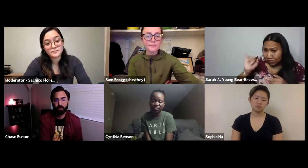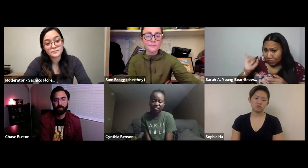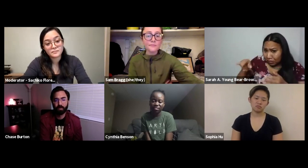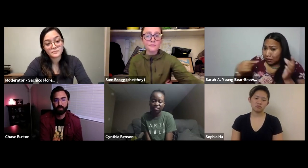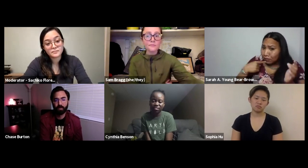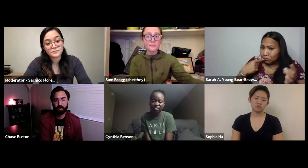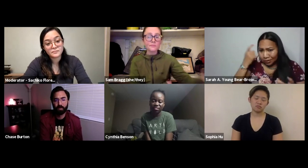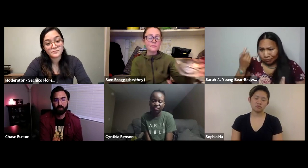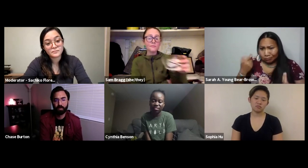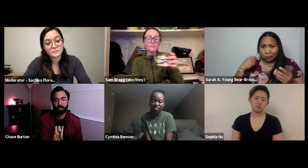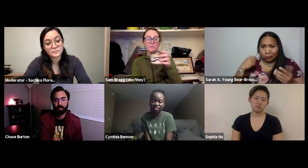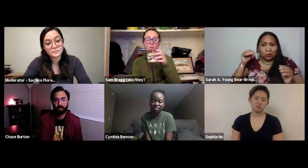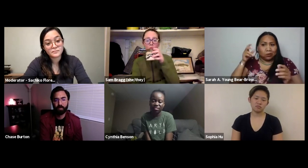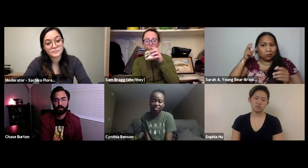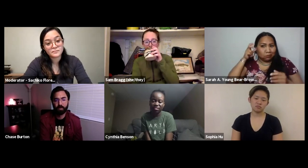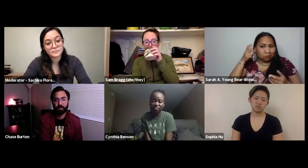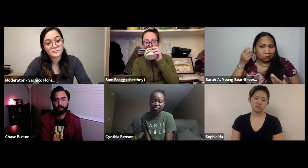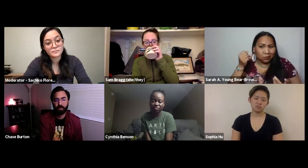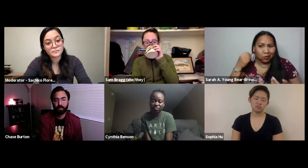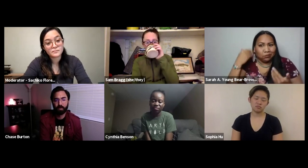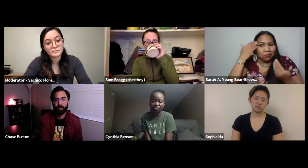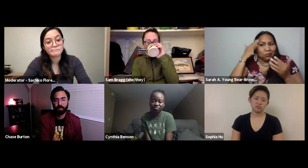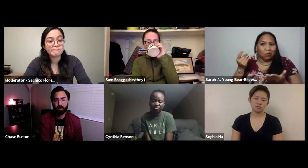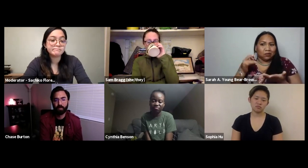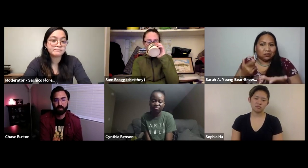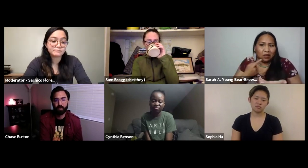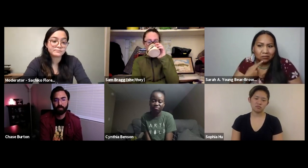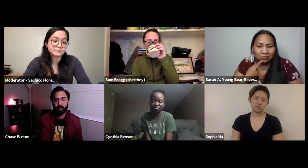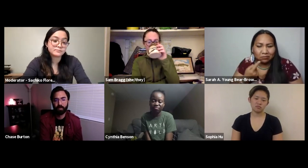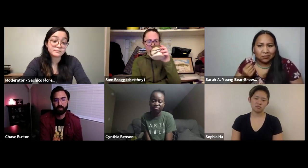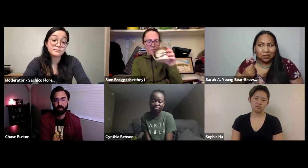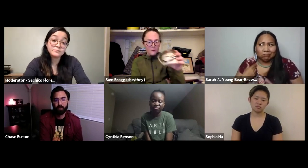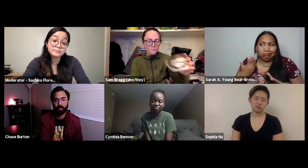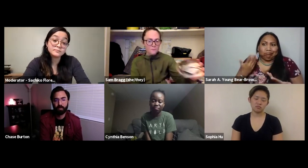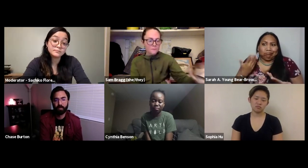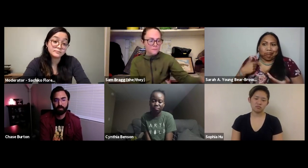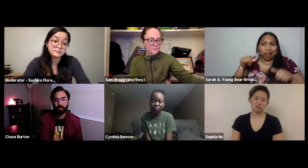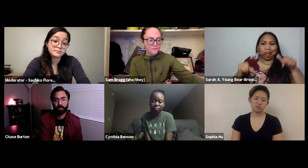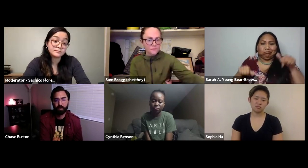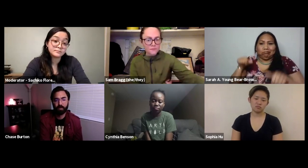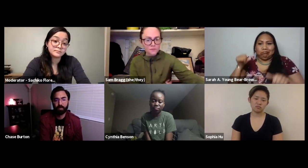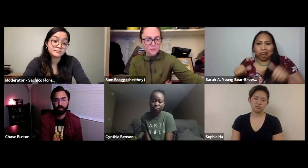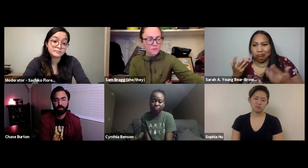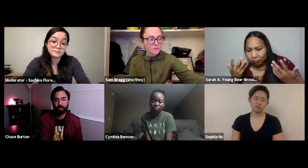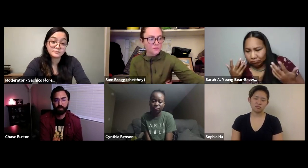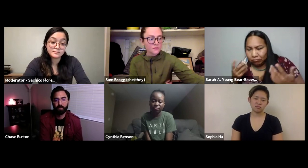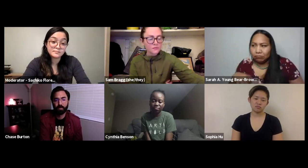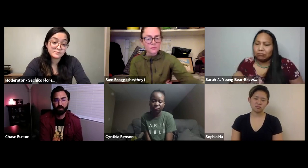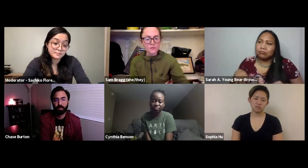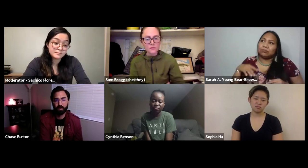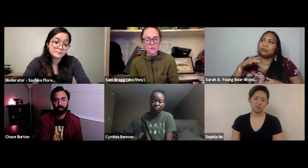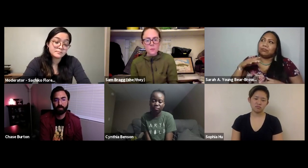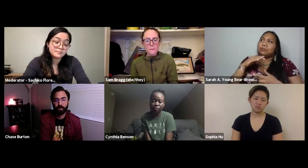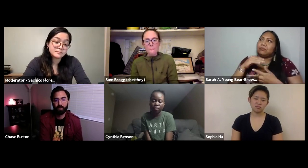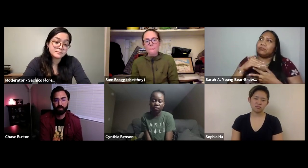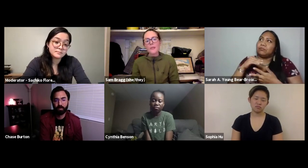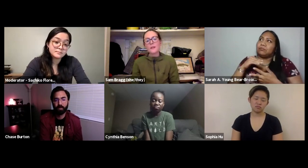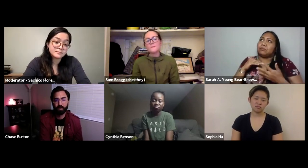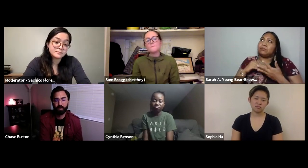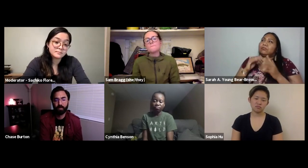who I'm trying to educate and talk about you know what is happening in America and that